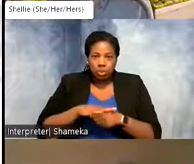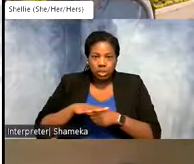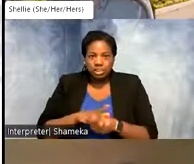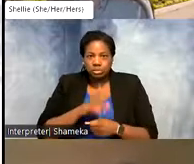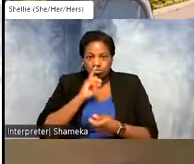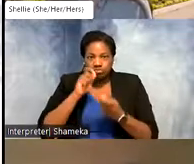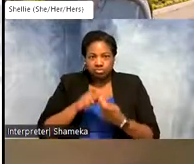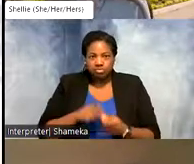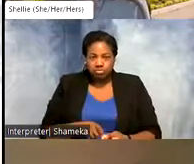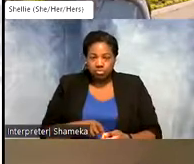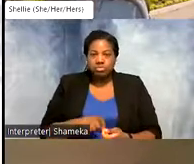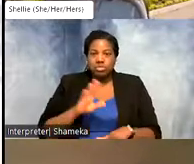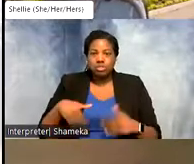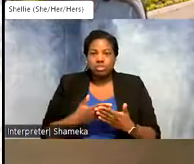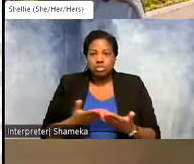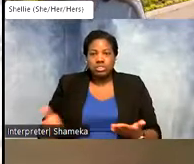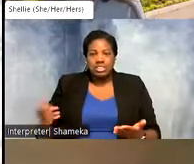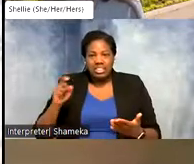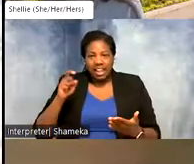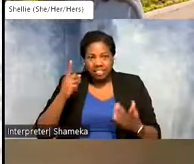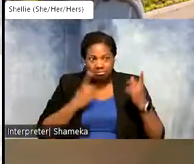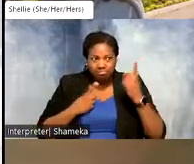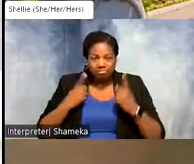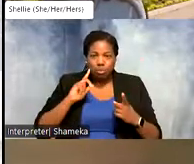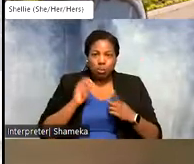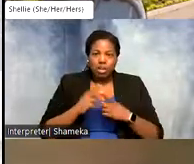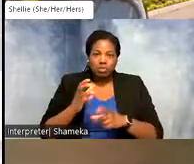So those are all things that I have to consider when we receive different types of data.